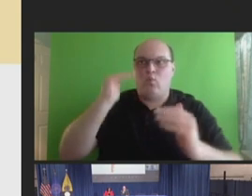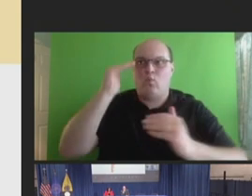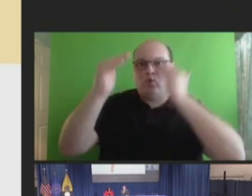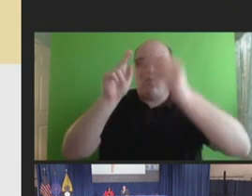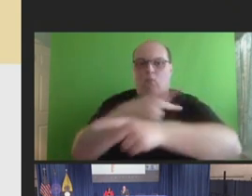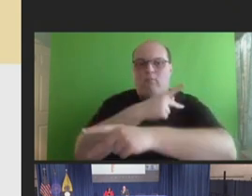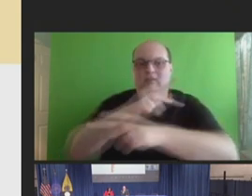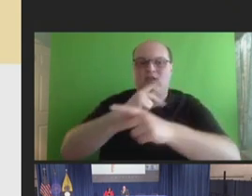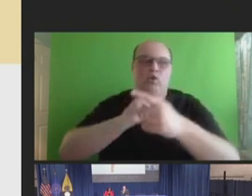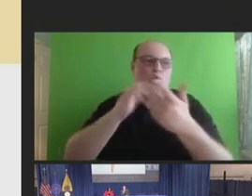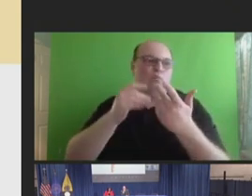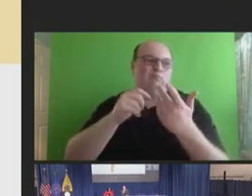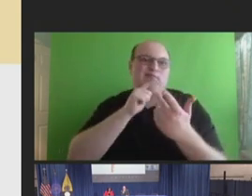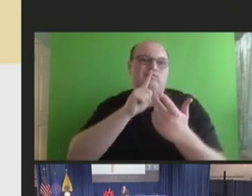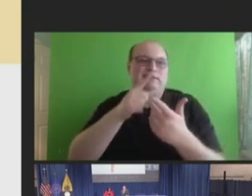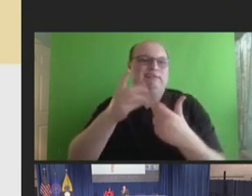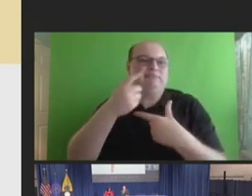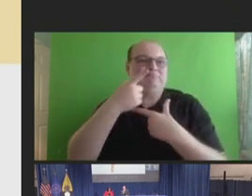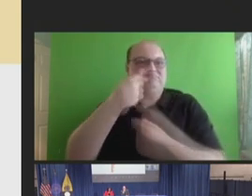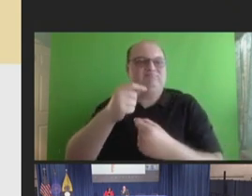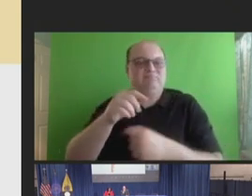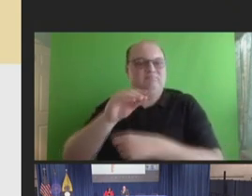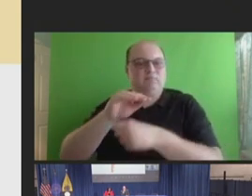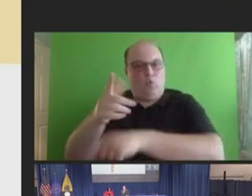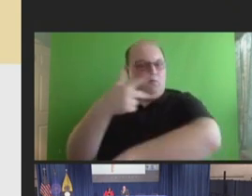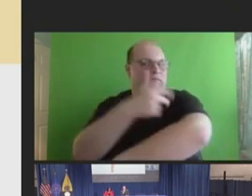were not really interested in getting the COVID-19 boosters.